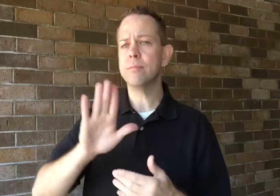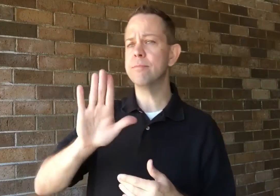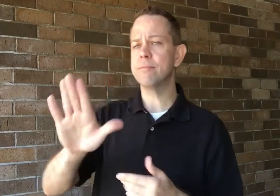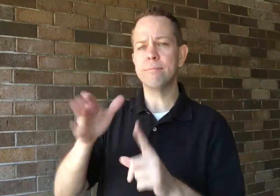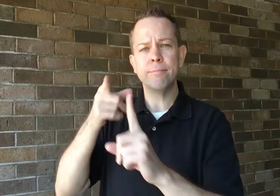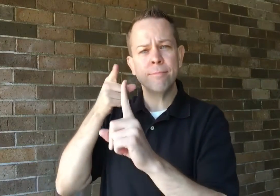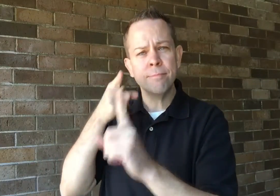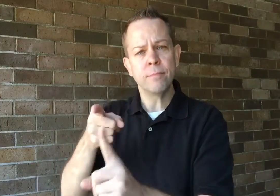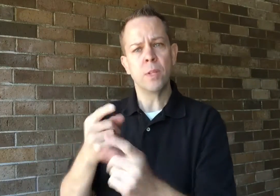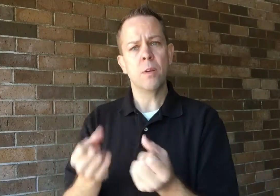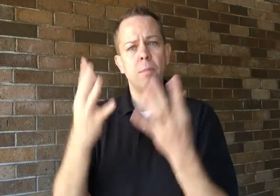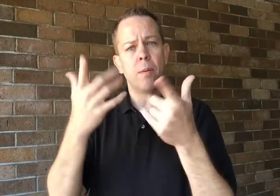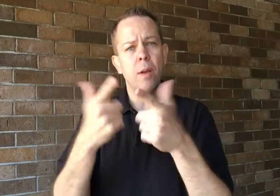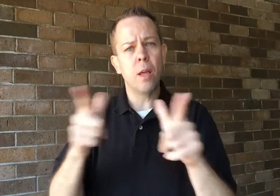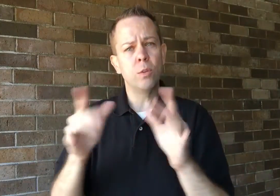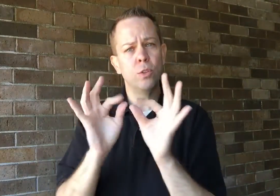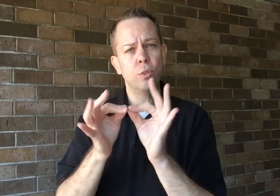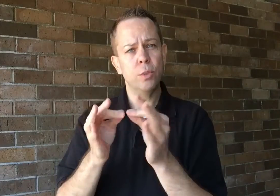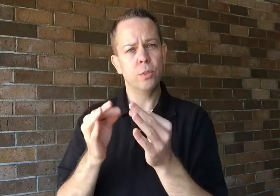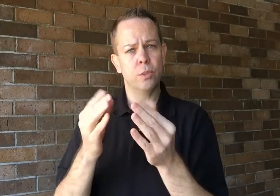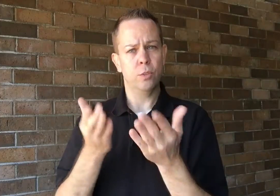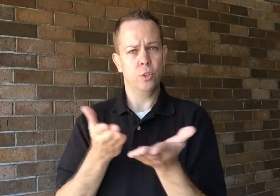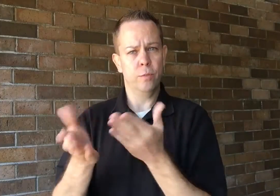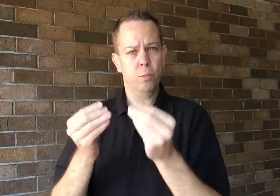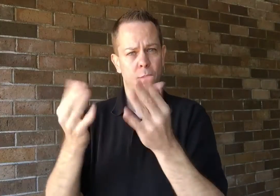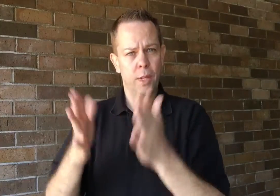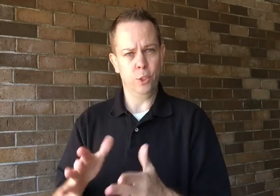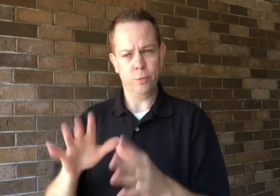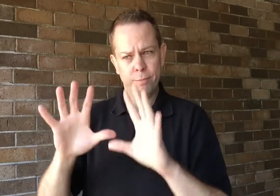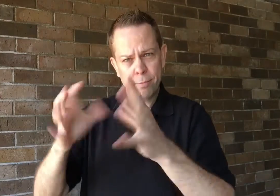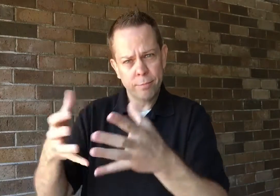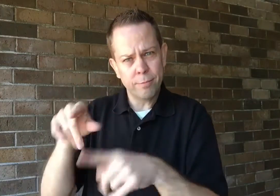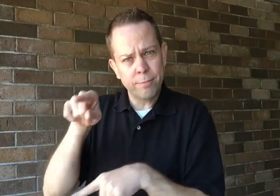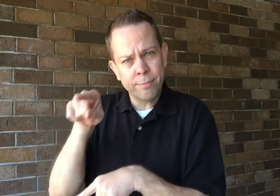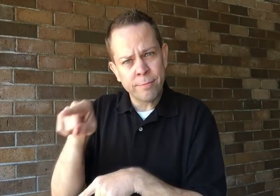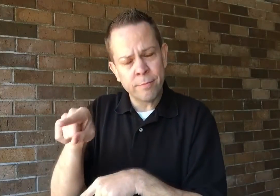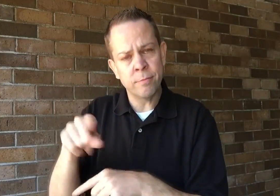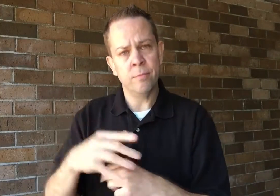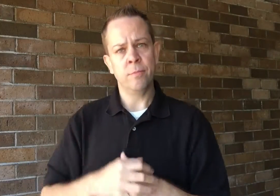with multiple language interpreting service providers.